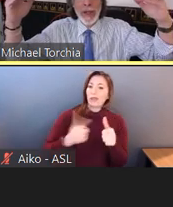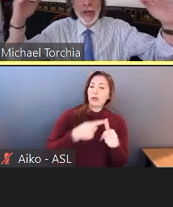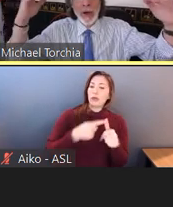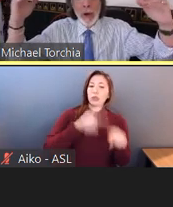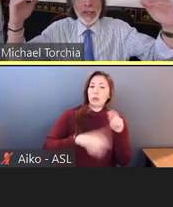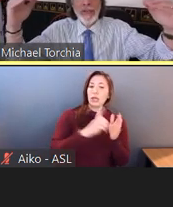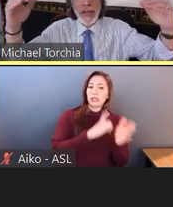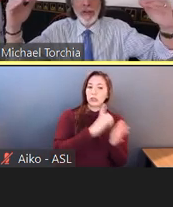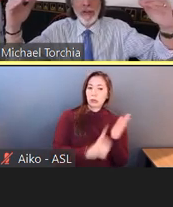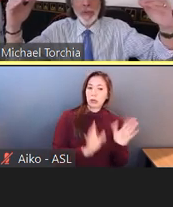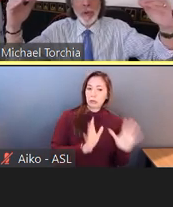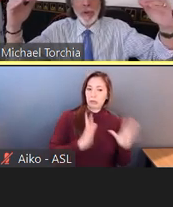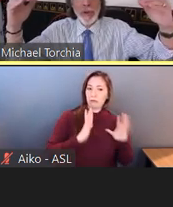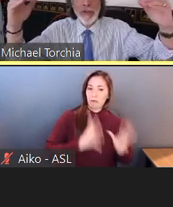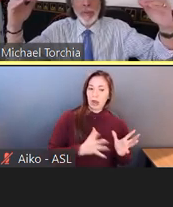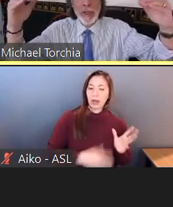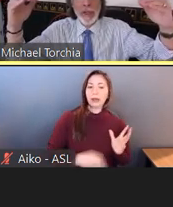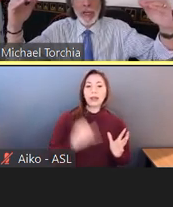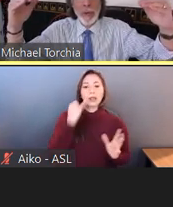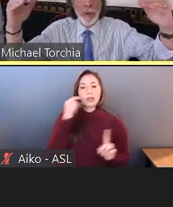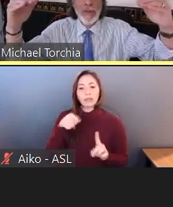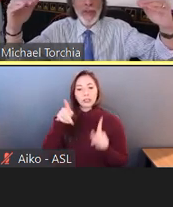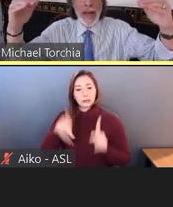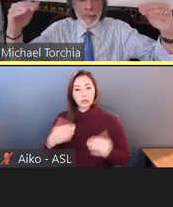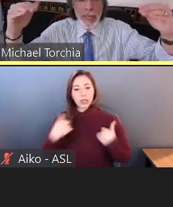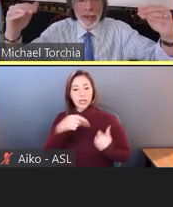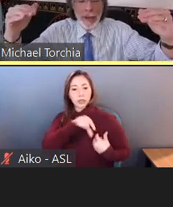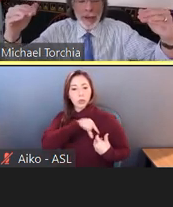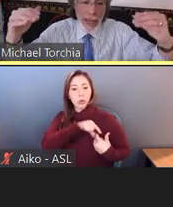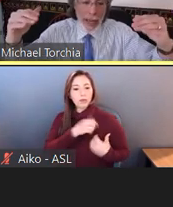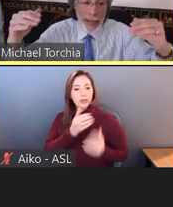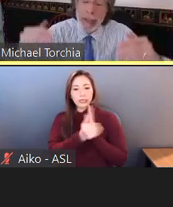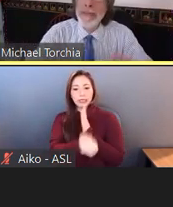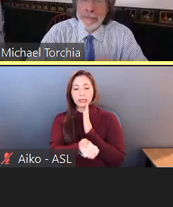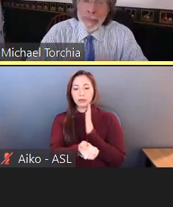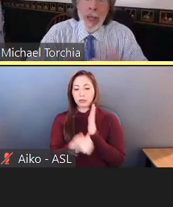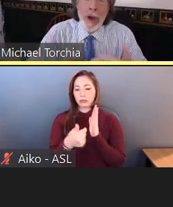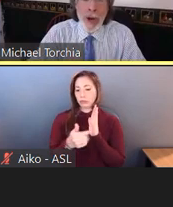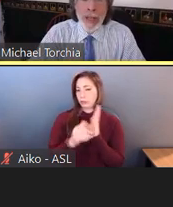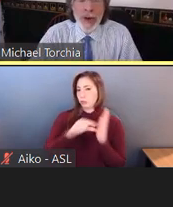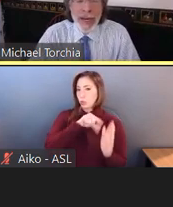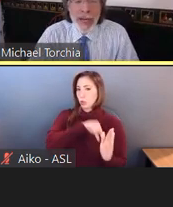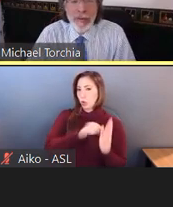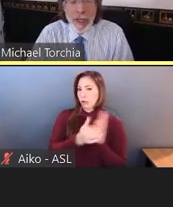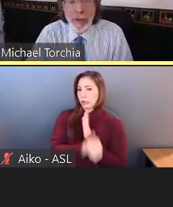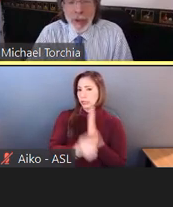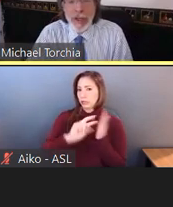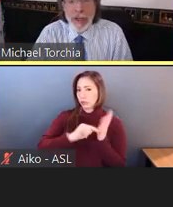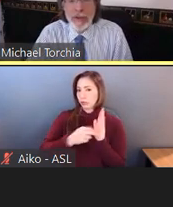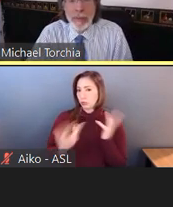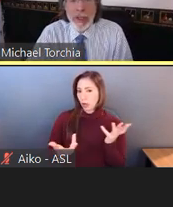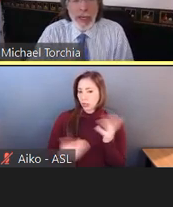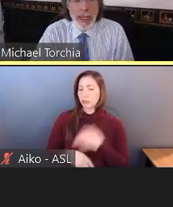a qualified individual with a disability. Well, what does that mean? OK, a qualified individual with a disability